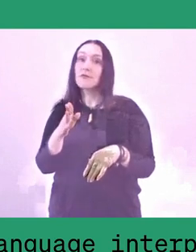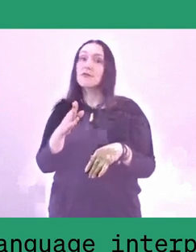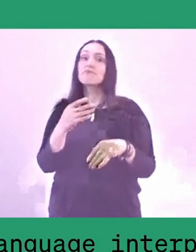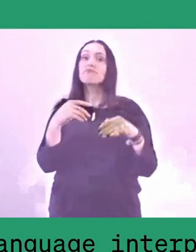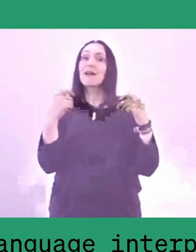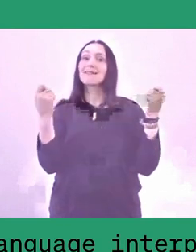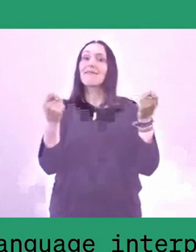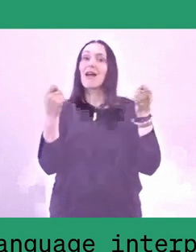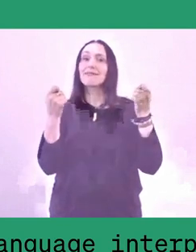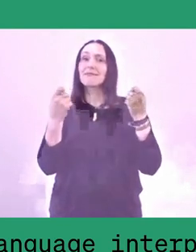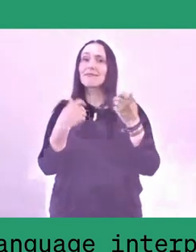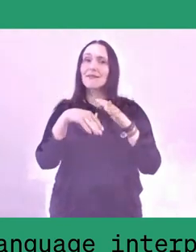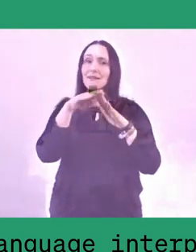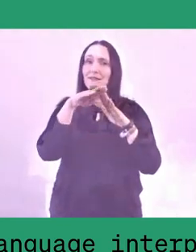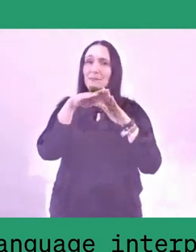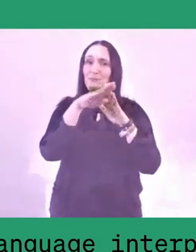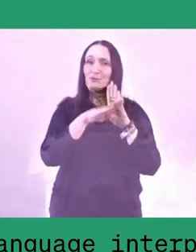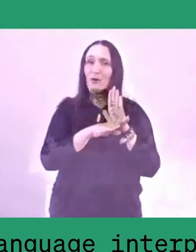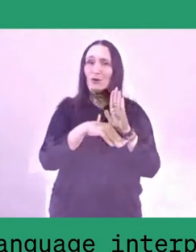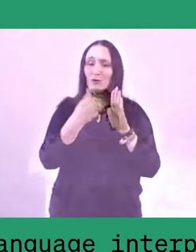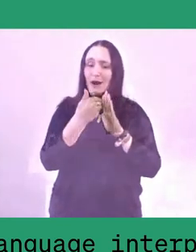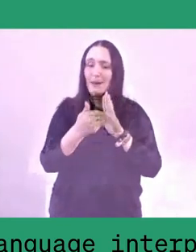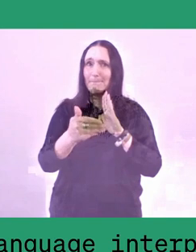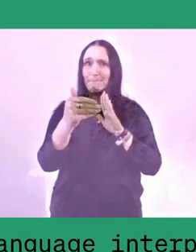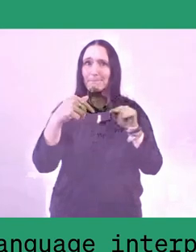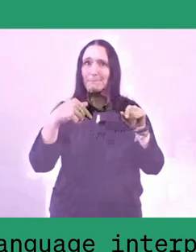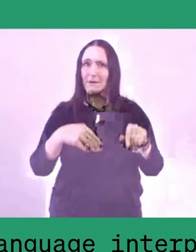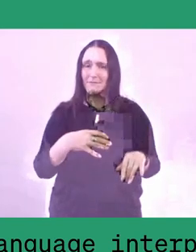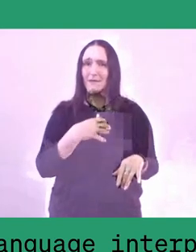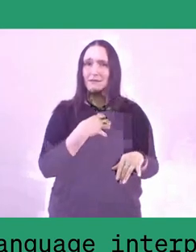which were developed by the team of documenta fifteen